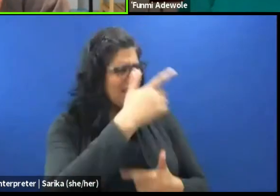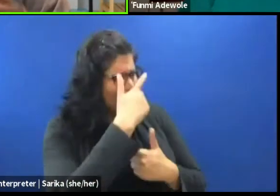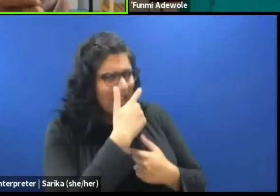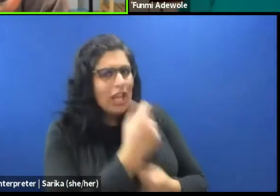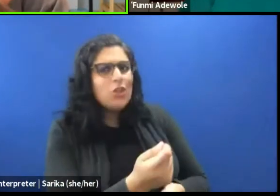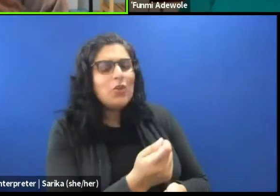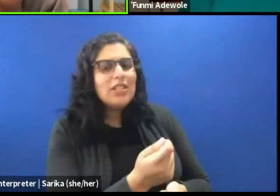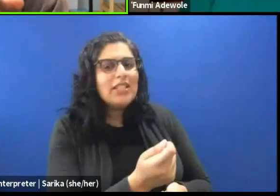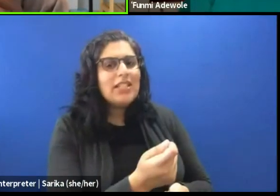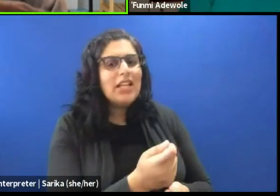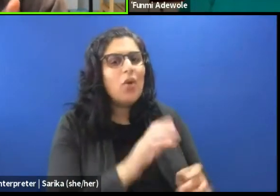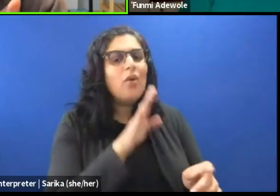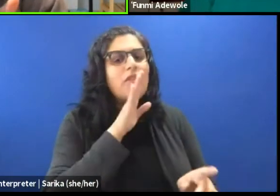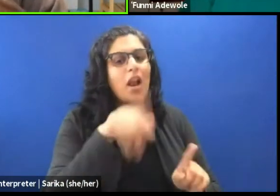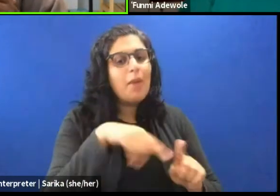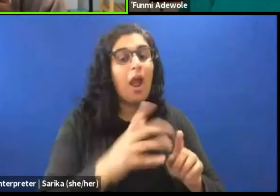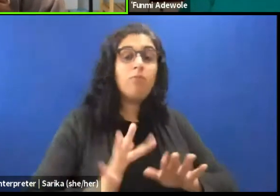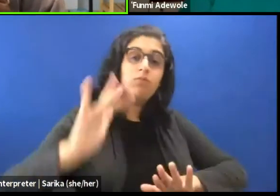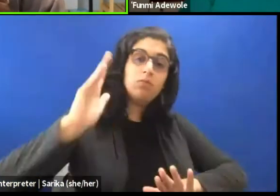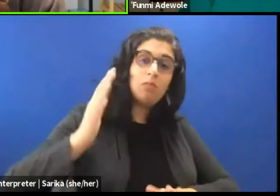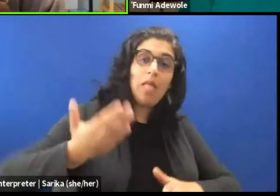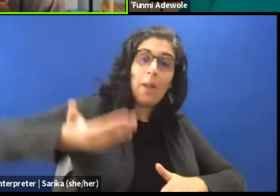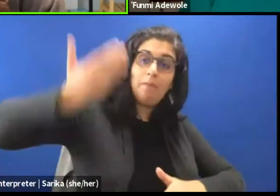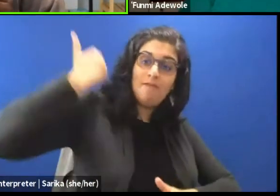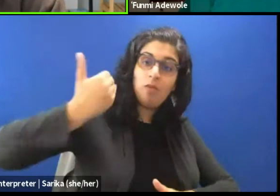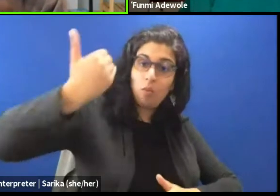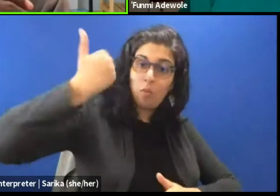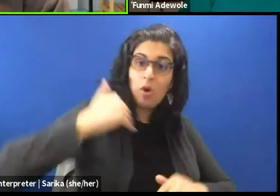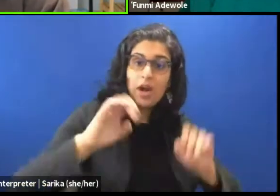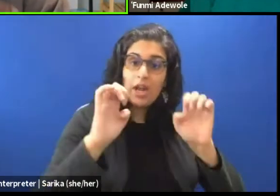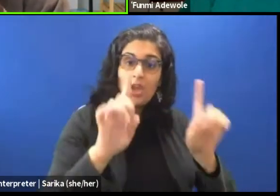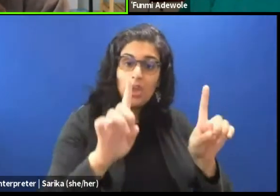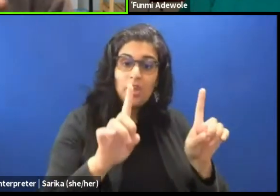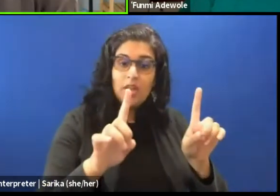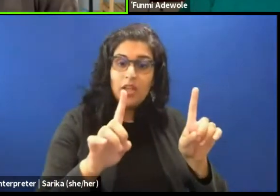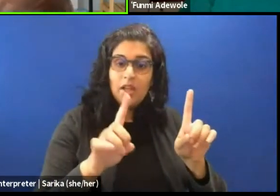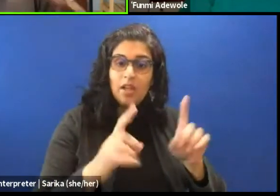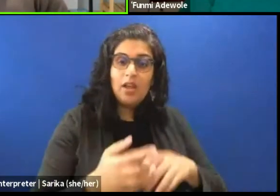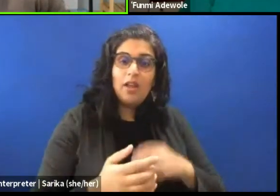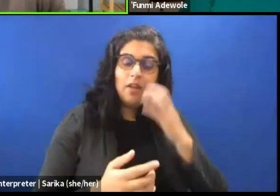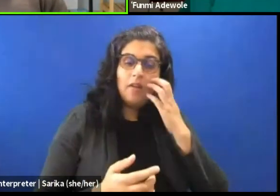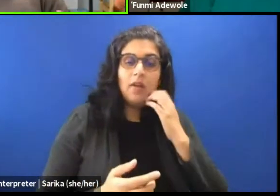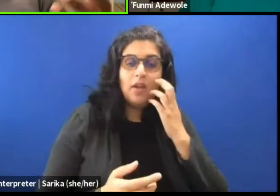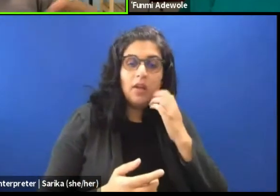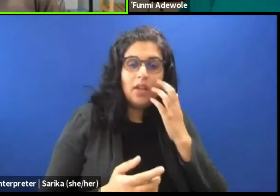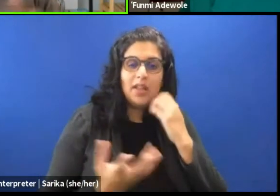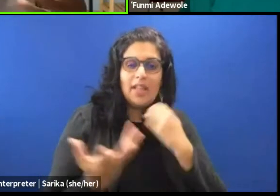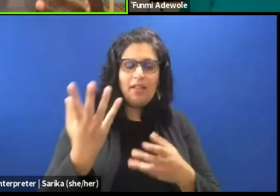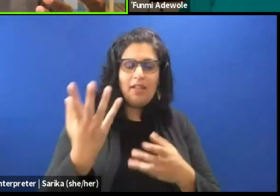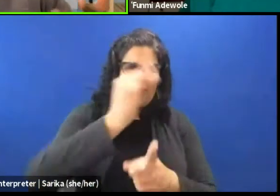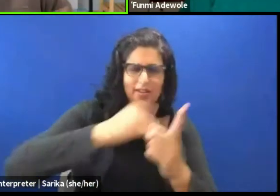about formal education in the former training rather, in the context of dramaturgy,